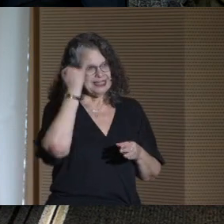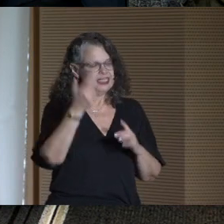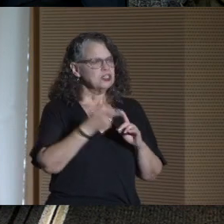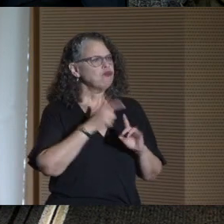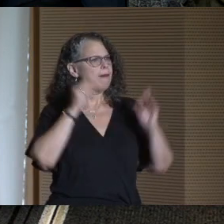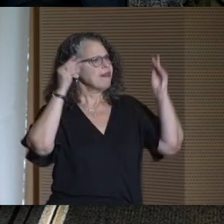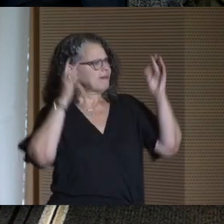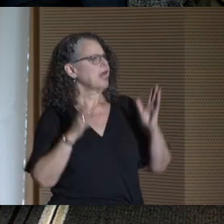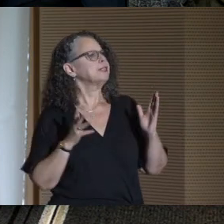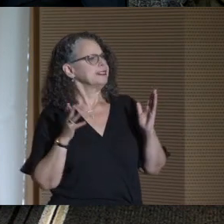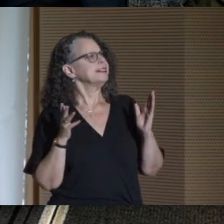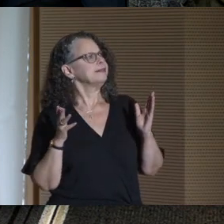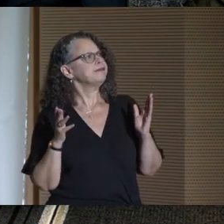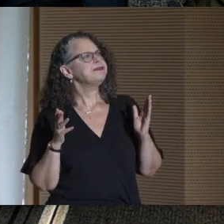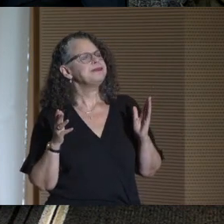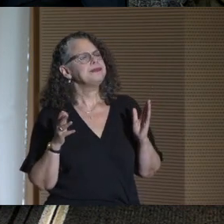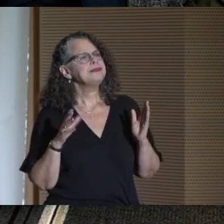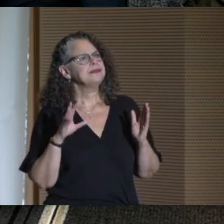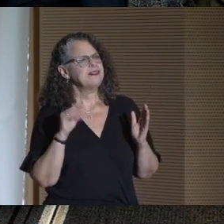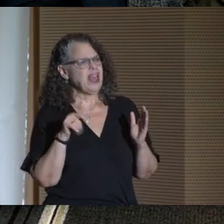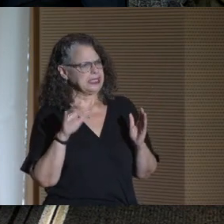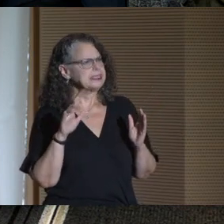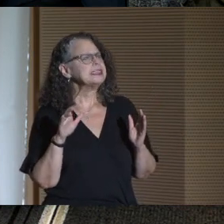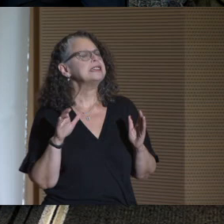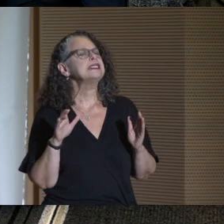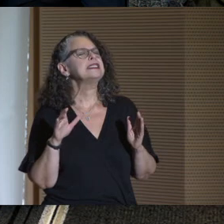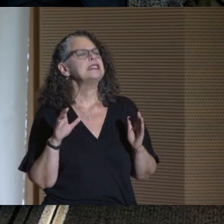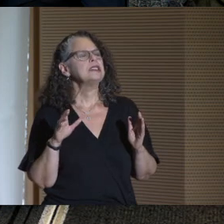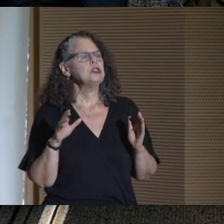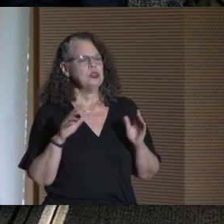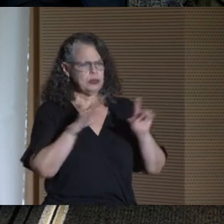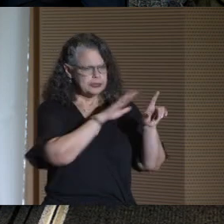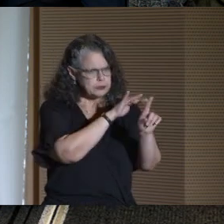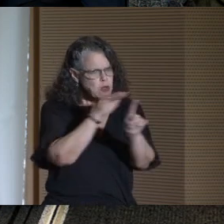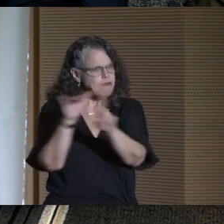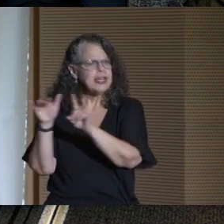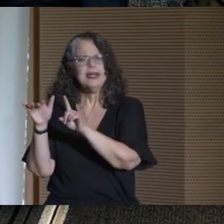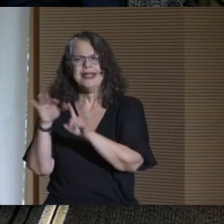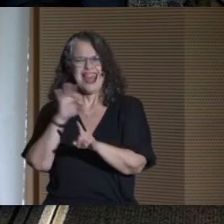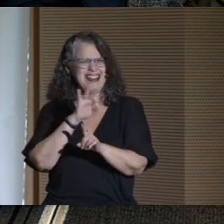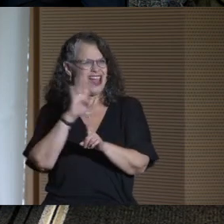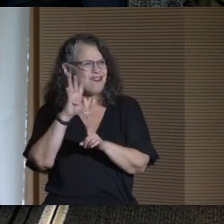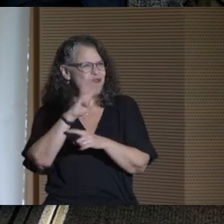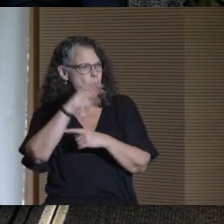This idea came from our faculty. We surveyed them and 94%